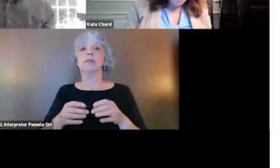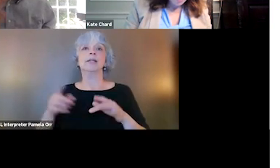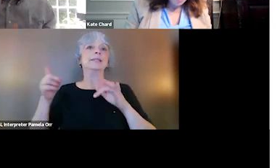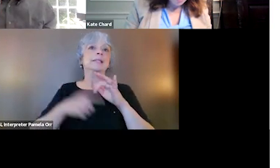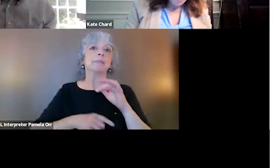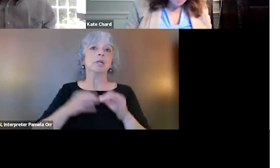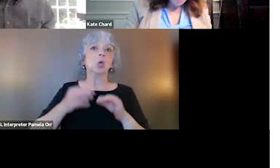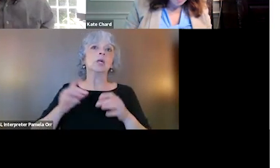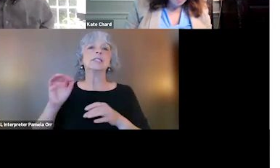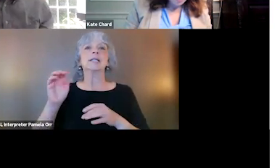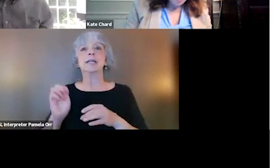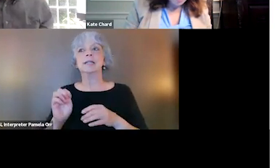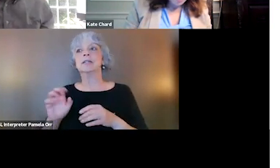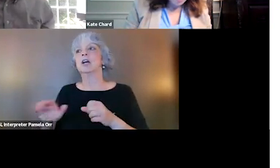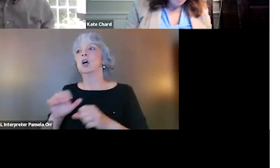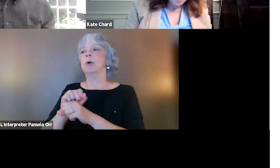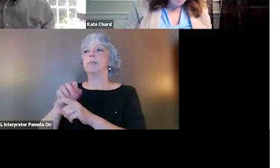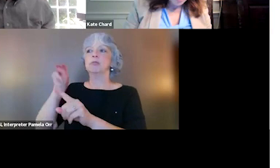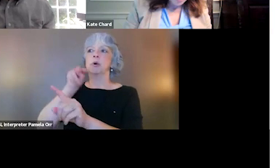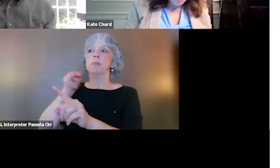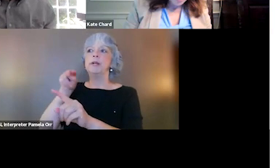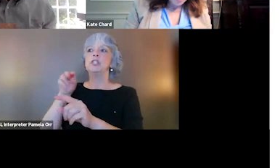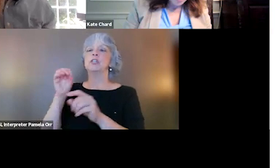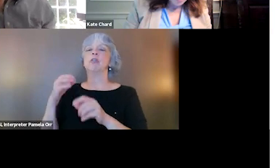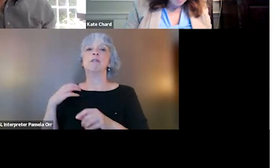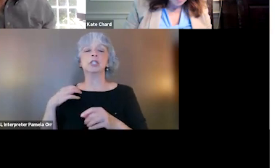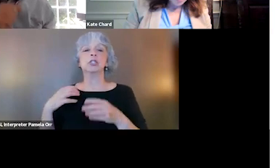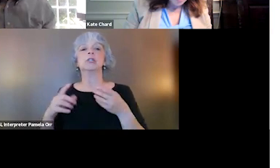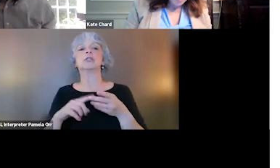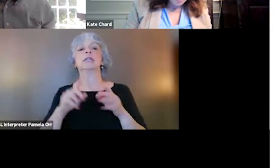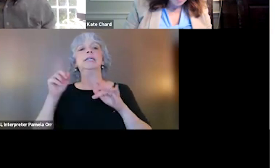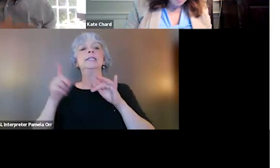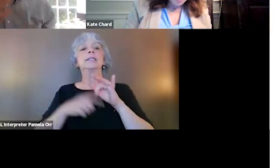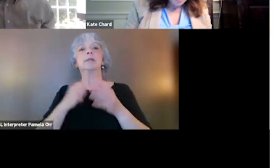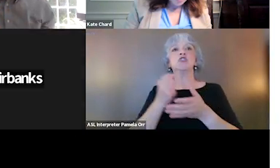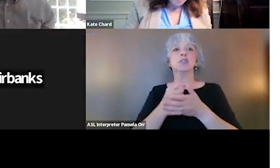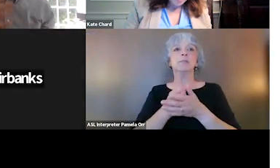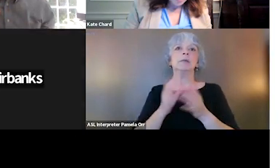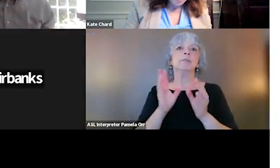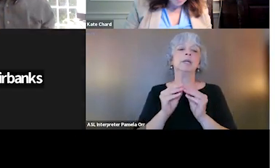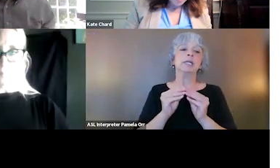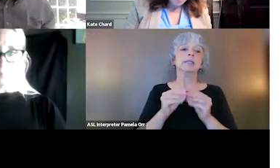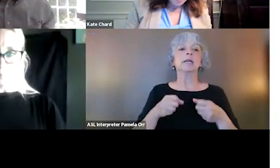or appointments for the probation officers, skipping treatment sessions, giving up or expressing homelessness,